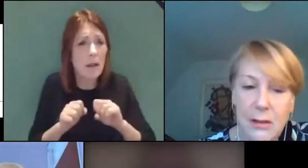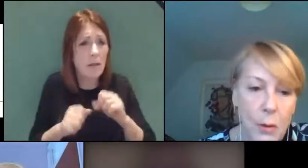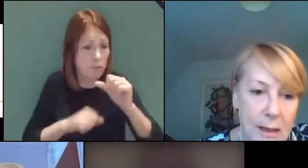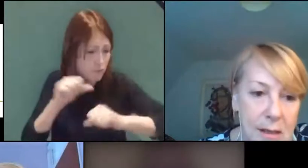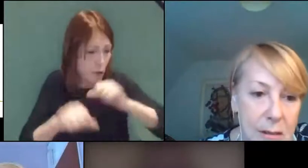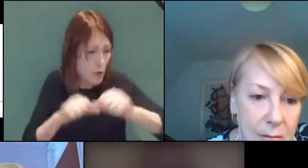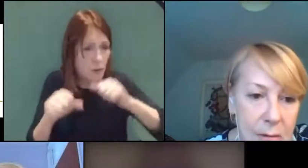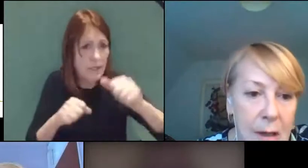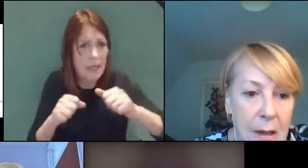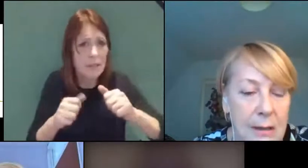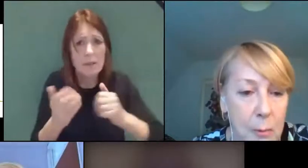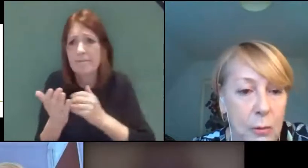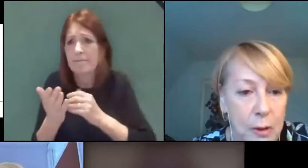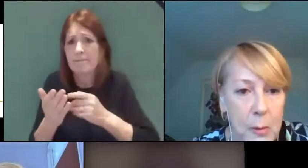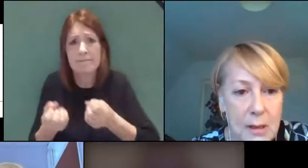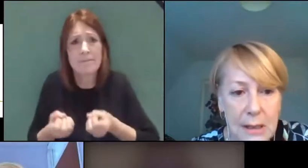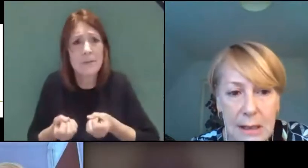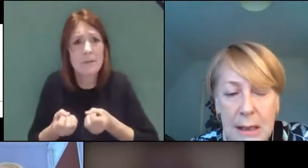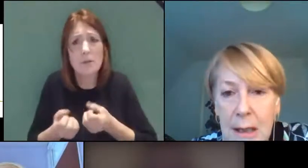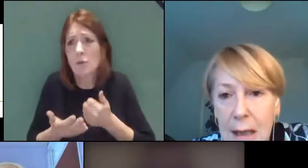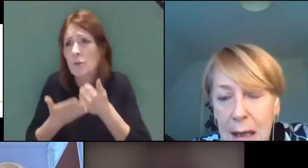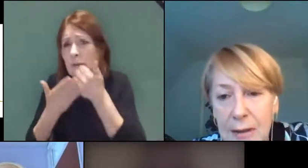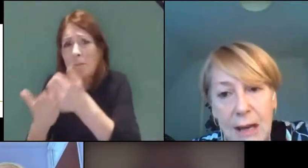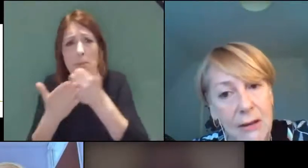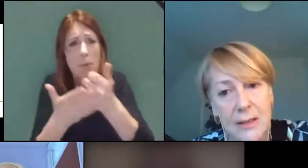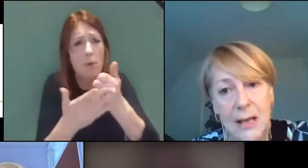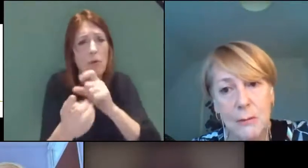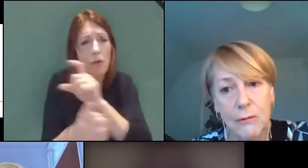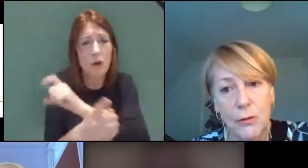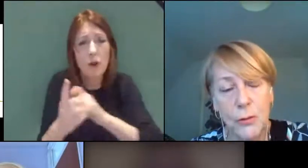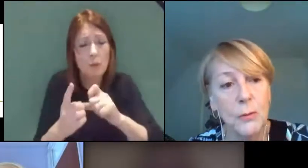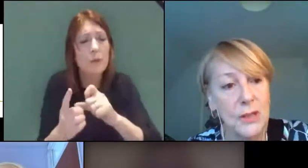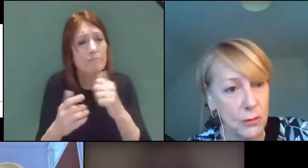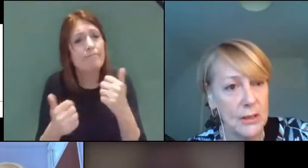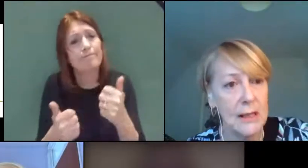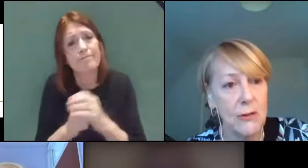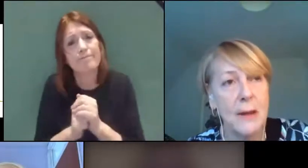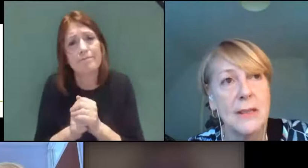into ways to support the community and the area that i'm involved with, we talked earlier about